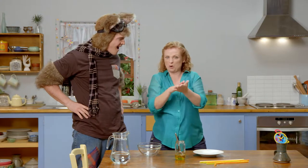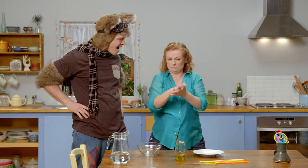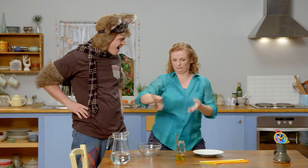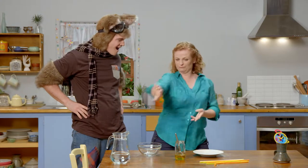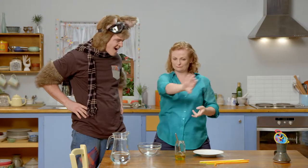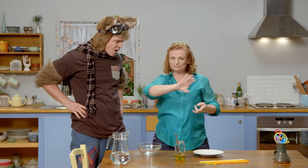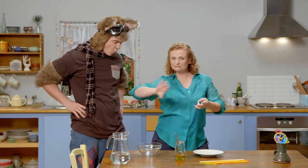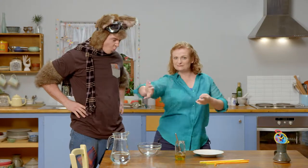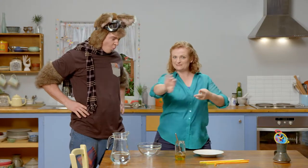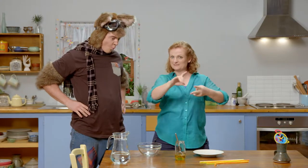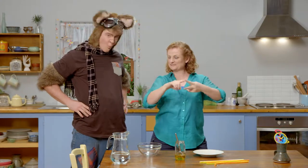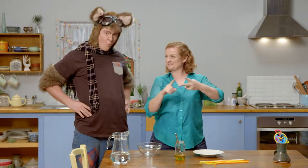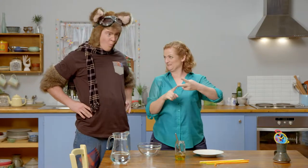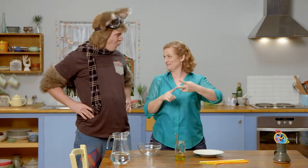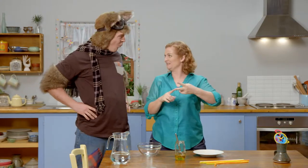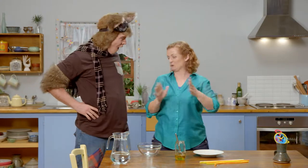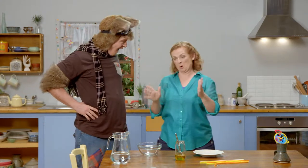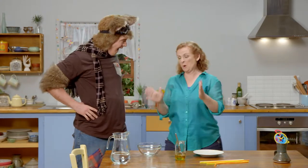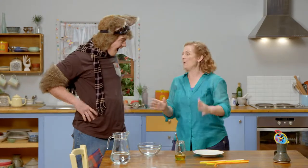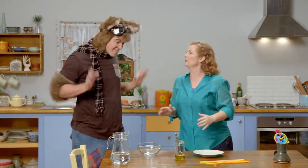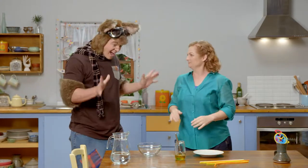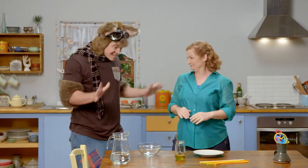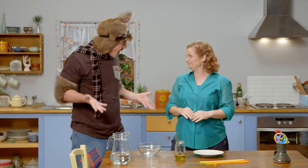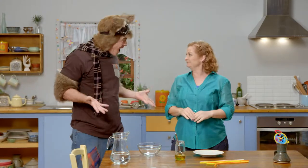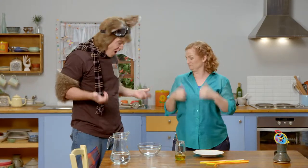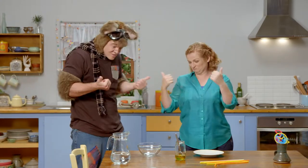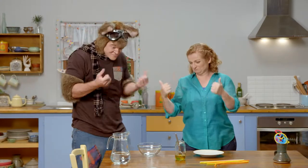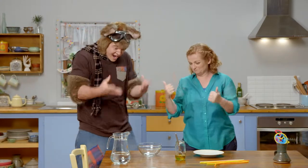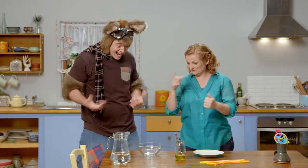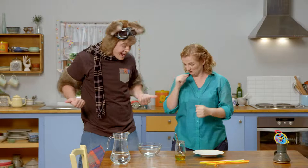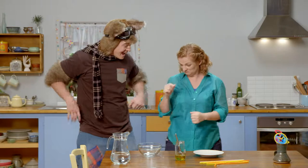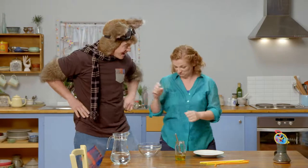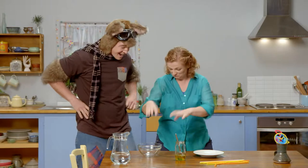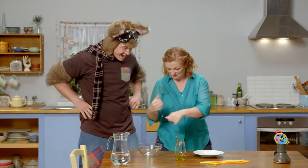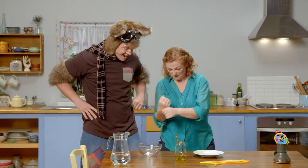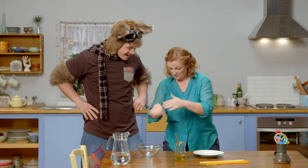We just need water and detergent. That's all we need. Is that it? Okay I’m ready!